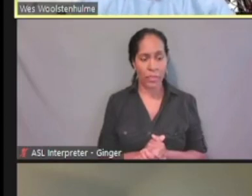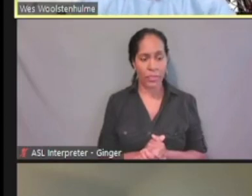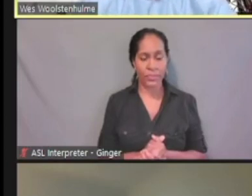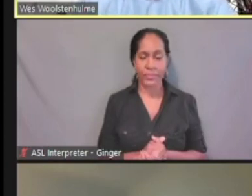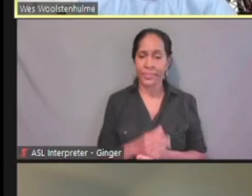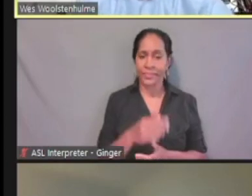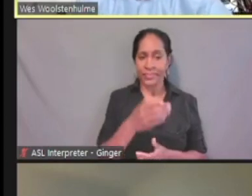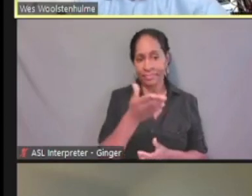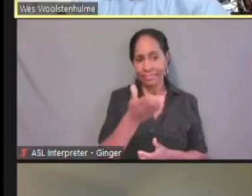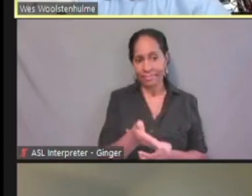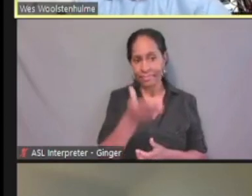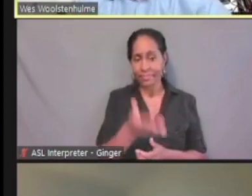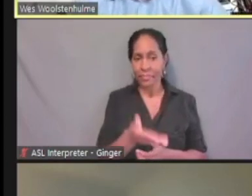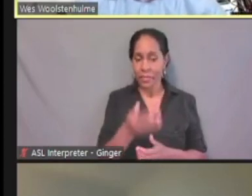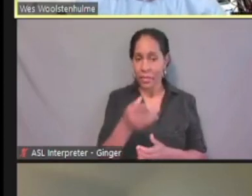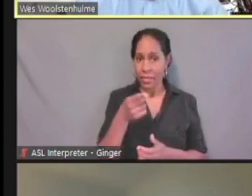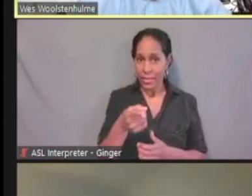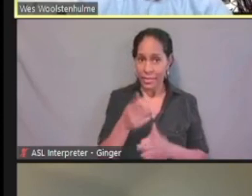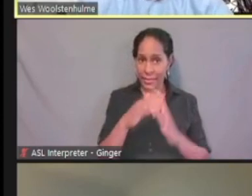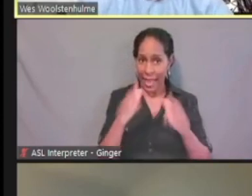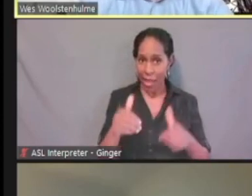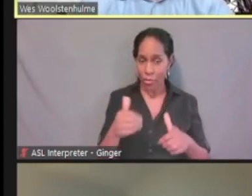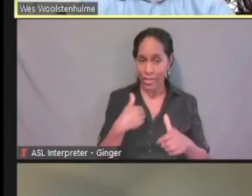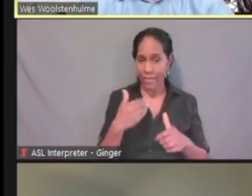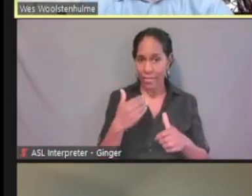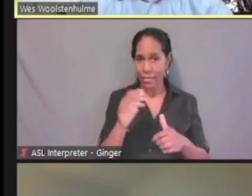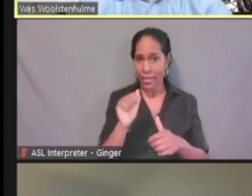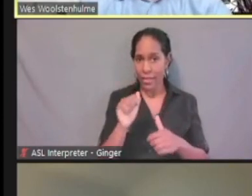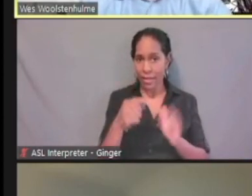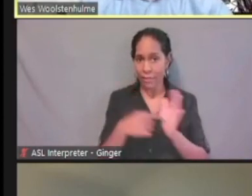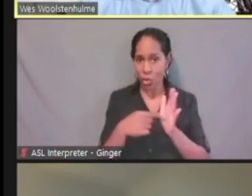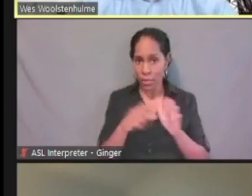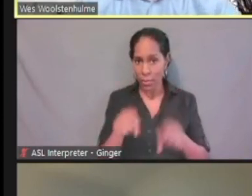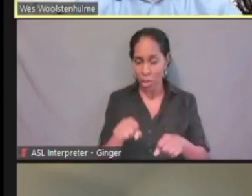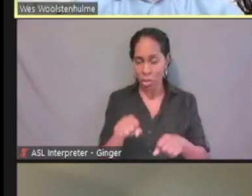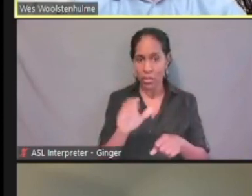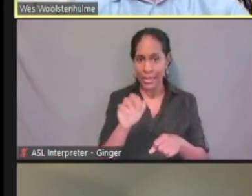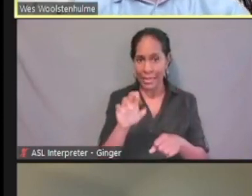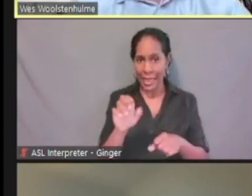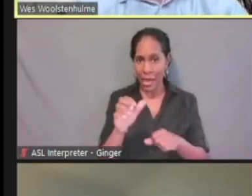the Affordable Care Act or does it include members based upon traditional Medicaid